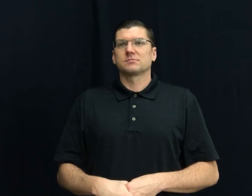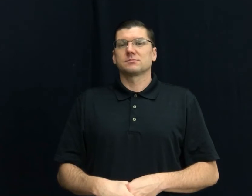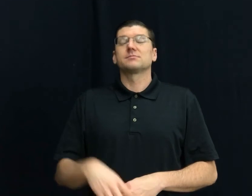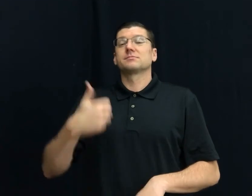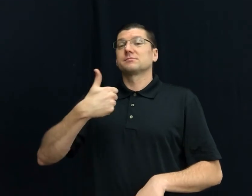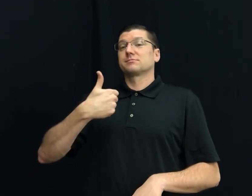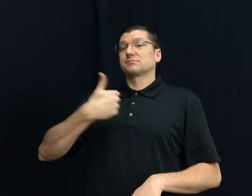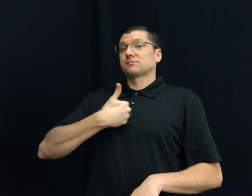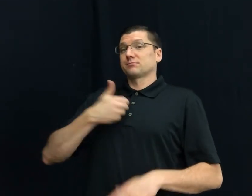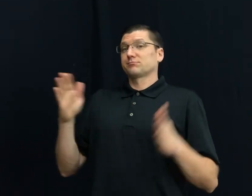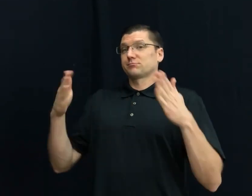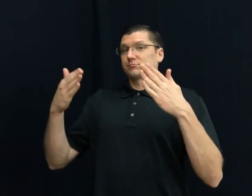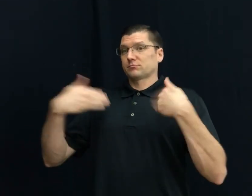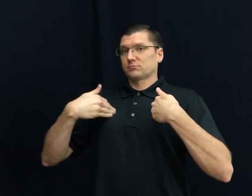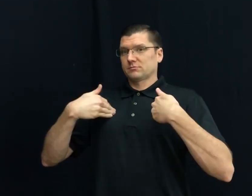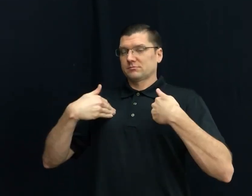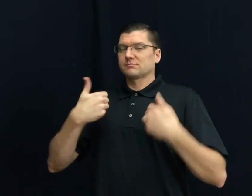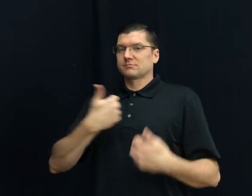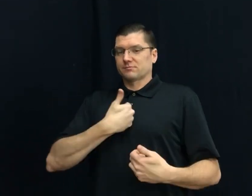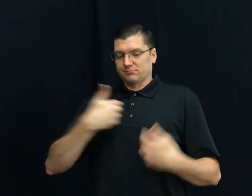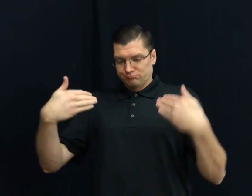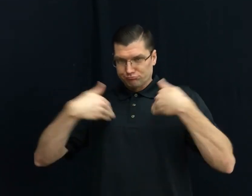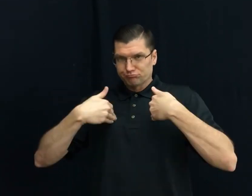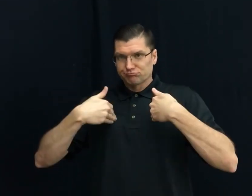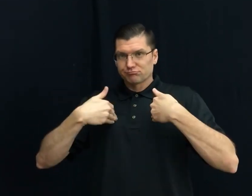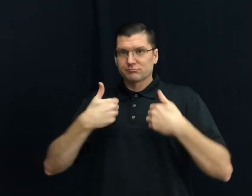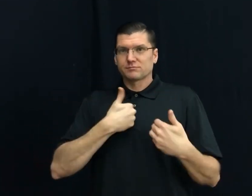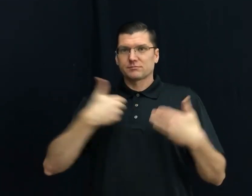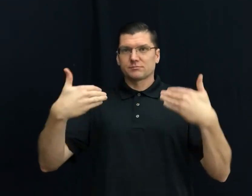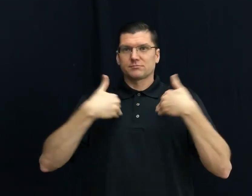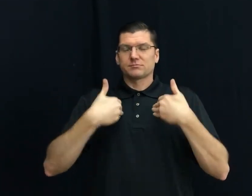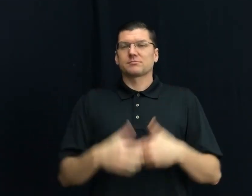56) SELF-CONSCIOUS